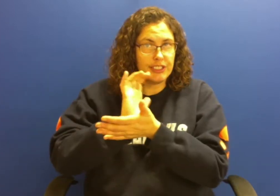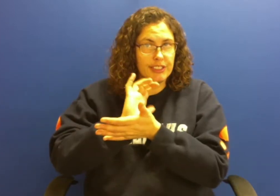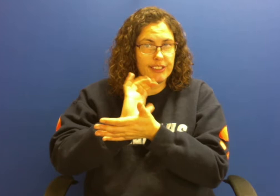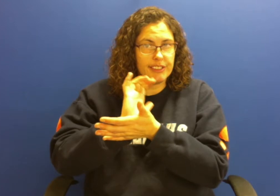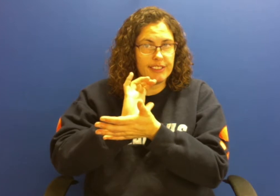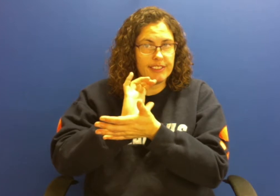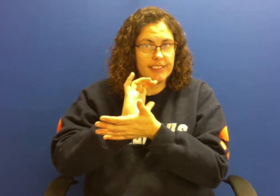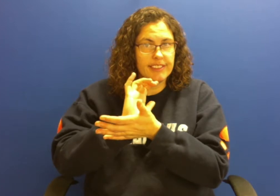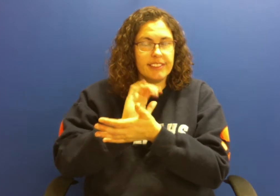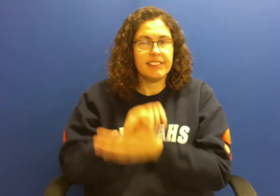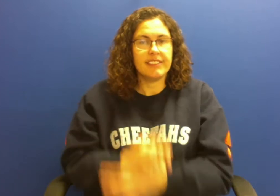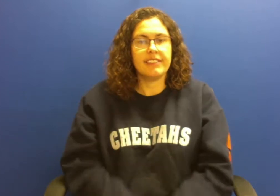mac cheese